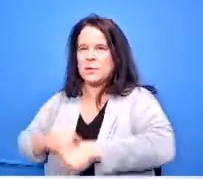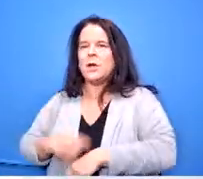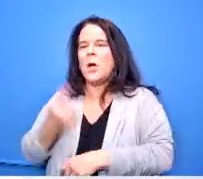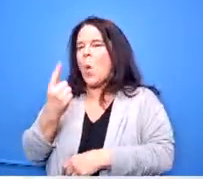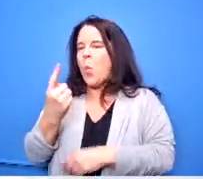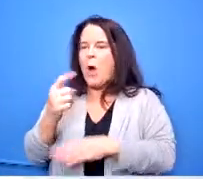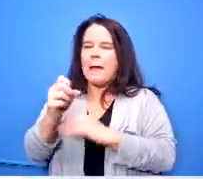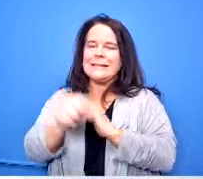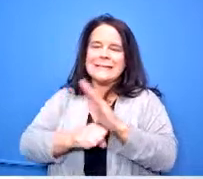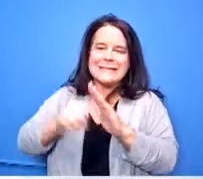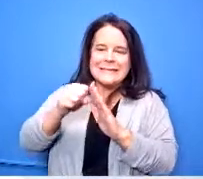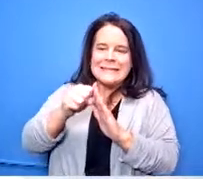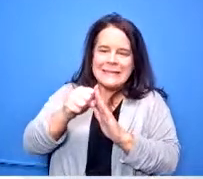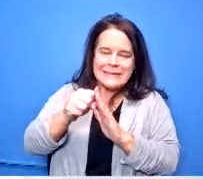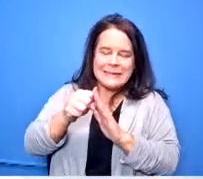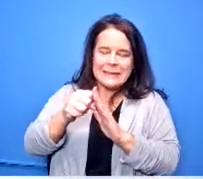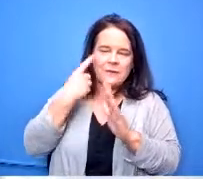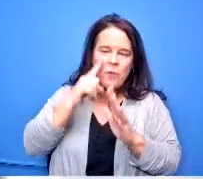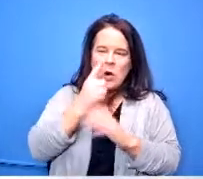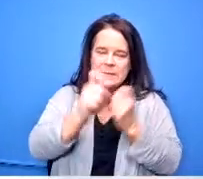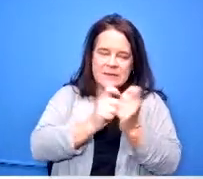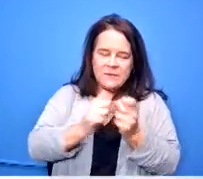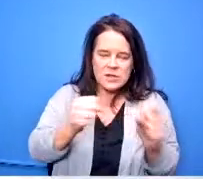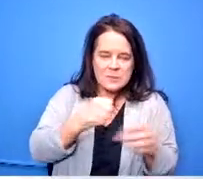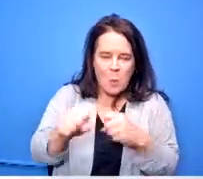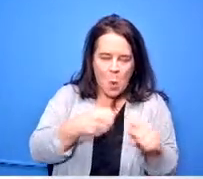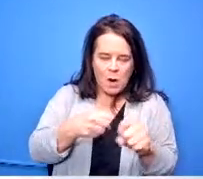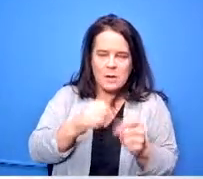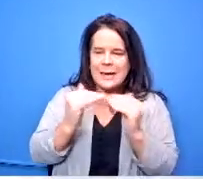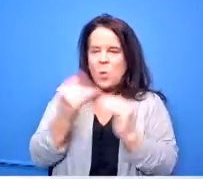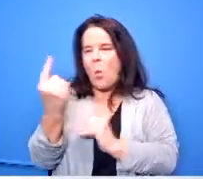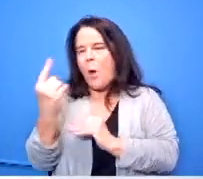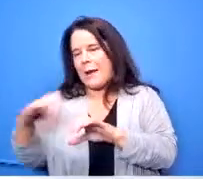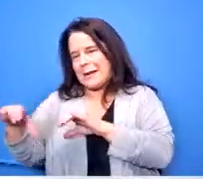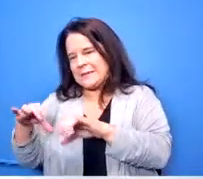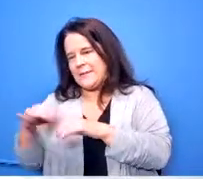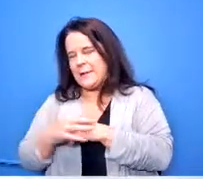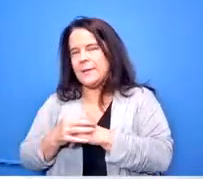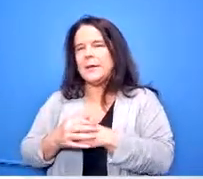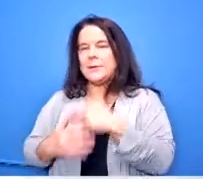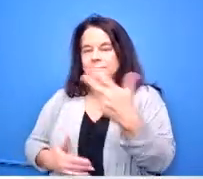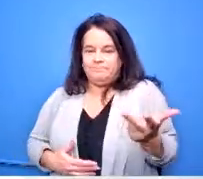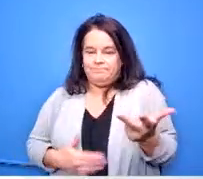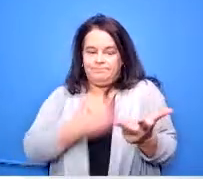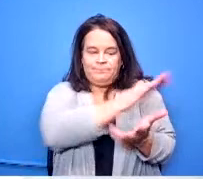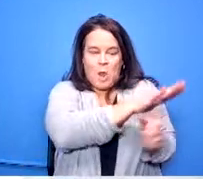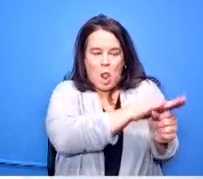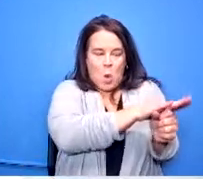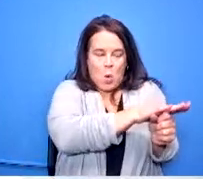equal one activity so those are the three that are local the other nine are all state criteria